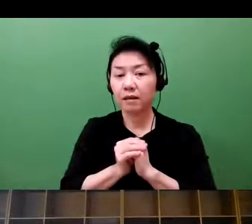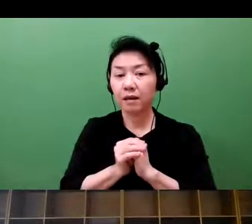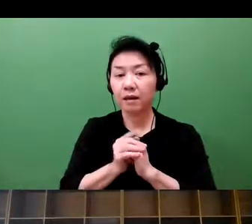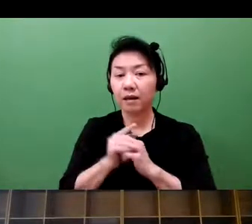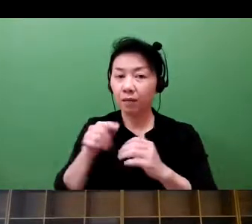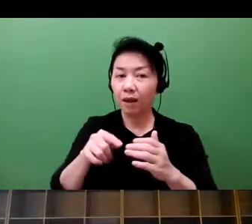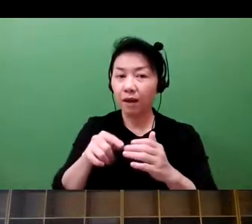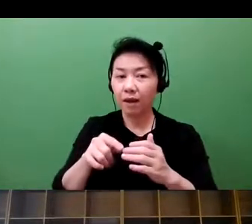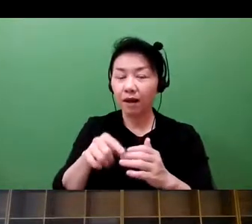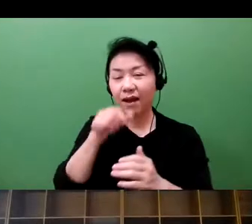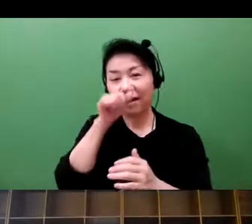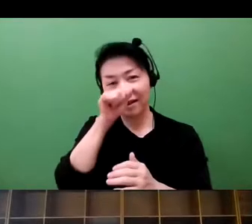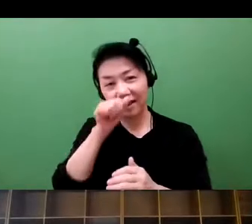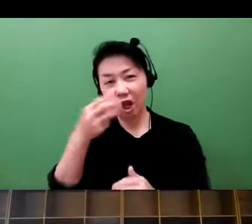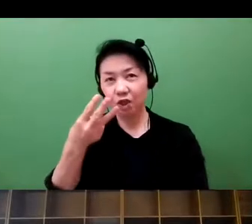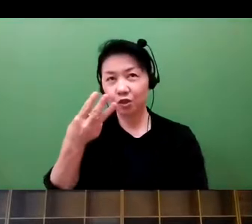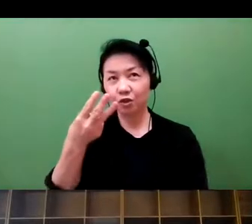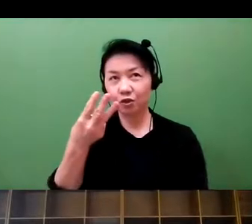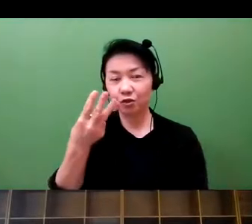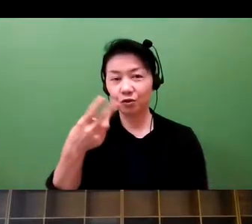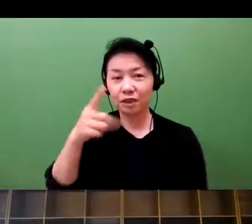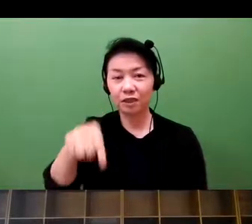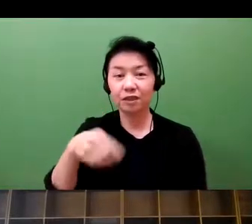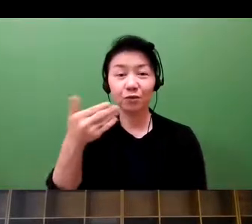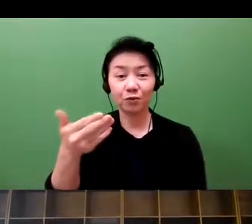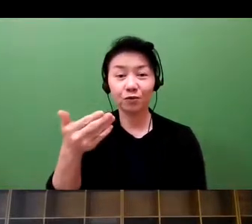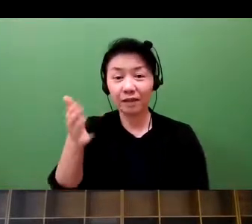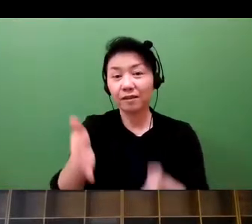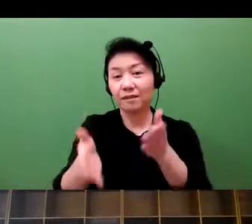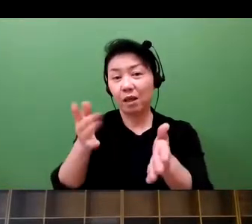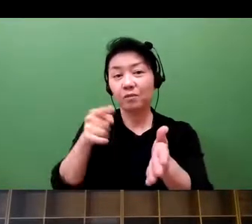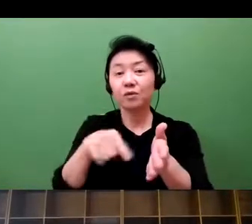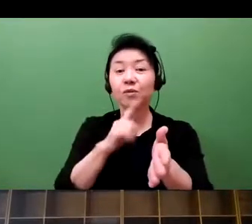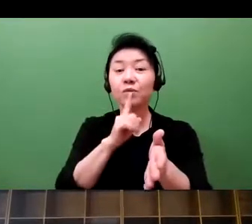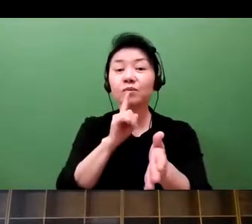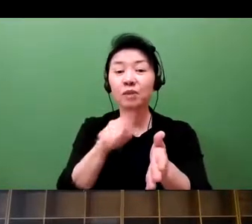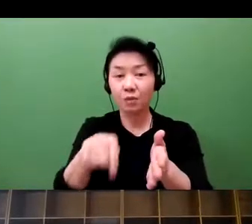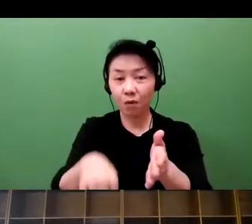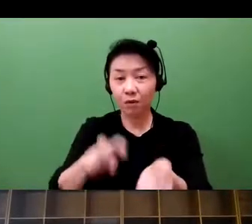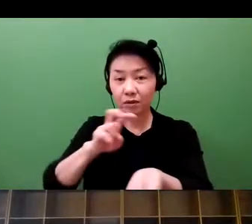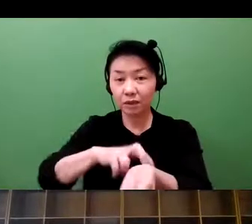this is a fairly unique service. And we have the so-called drug evaluation bulletin board,